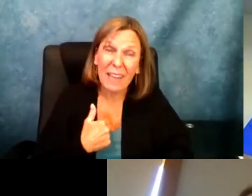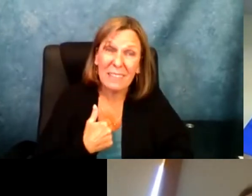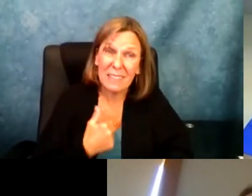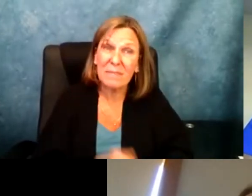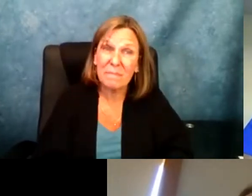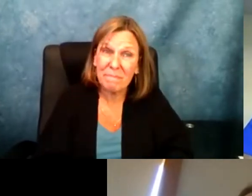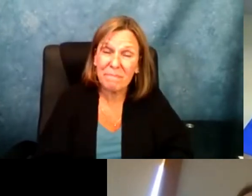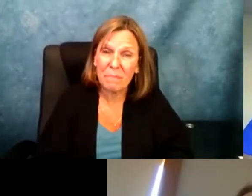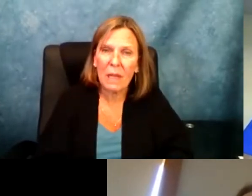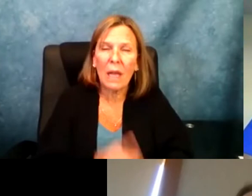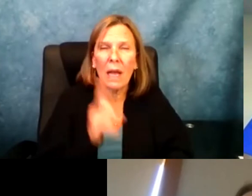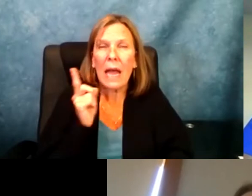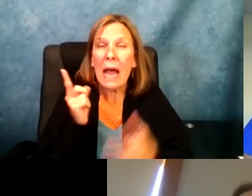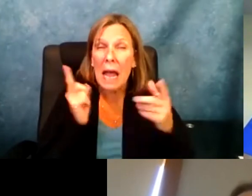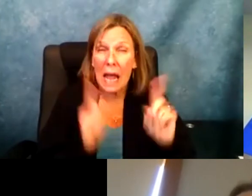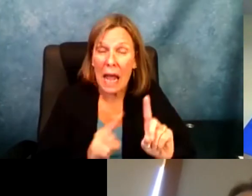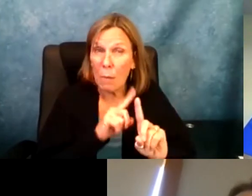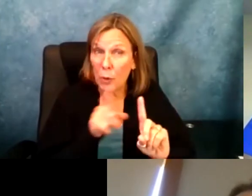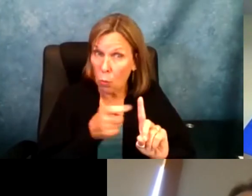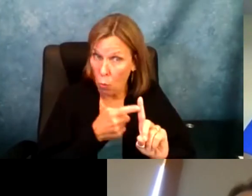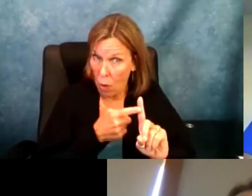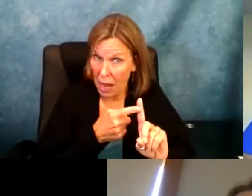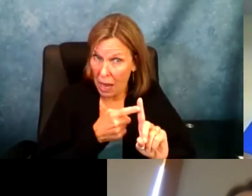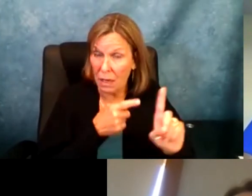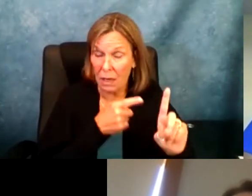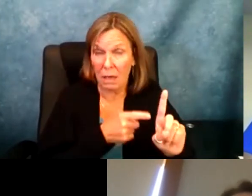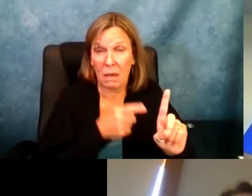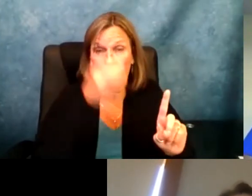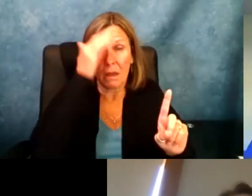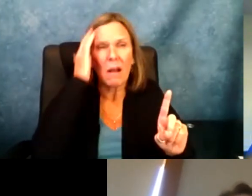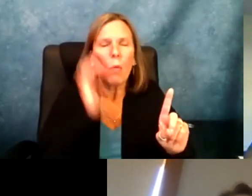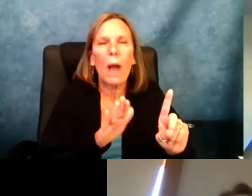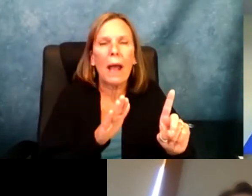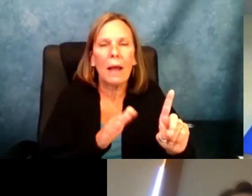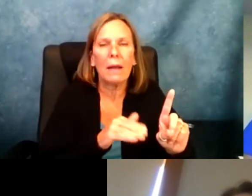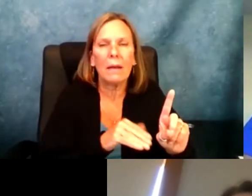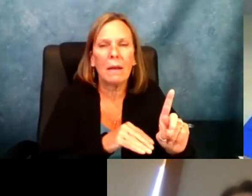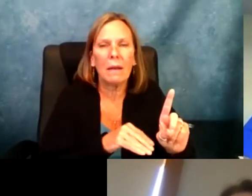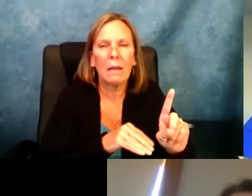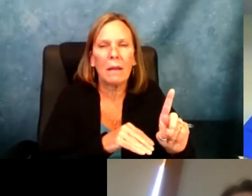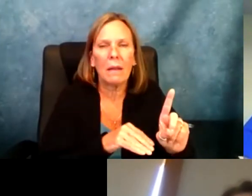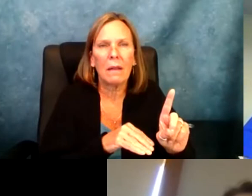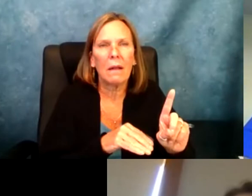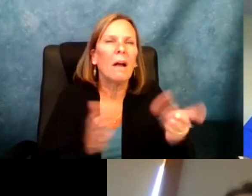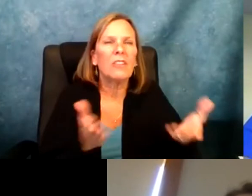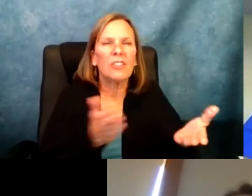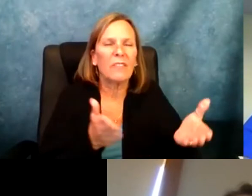disrespected is when it